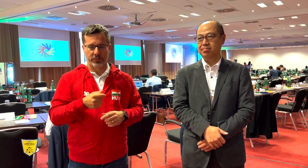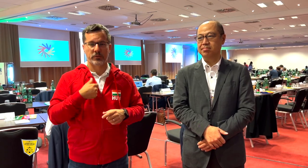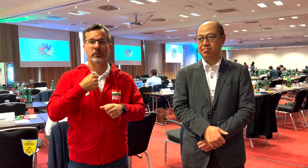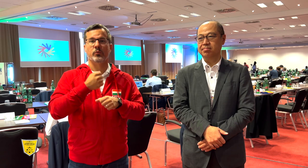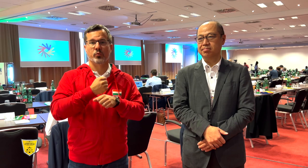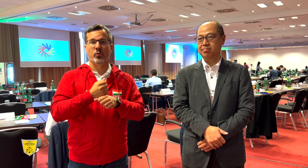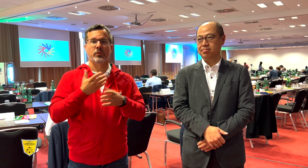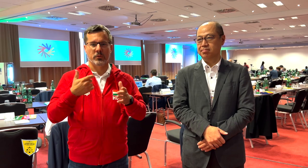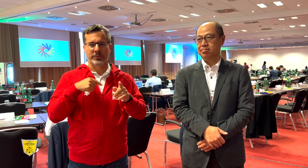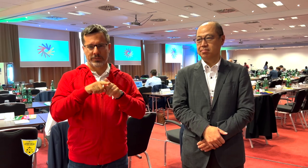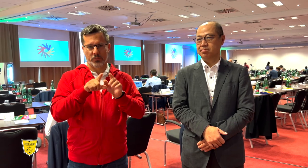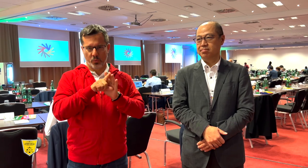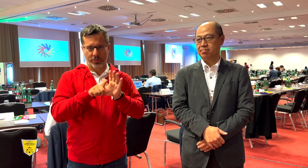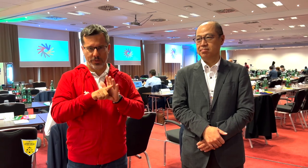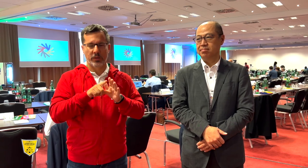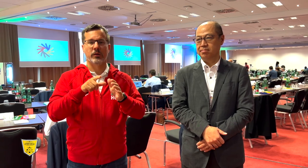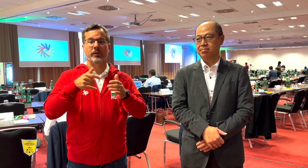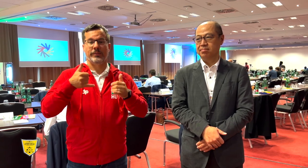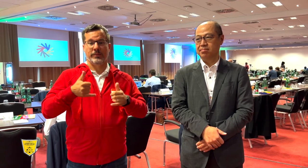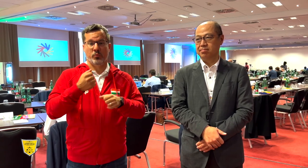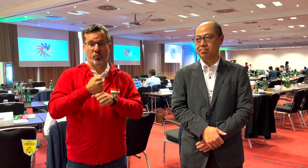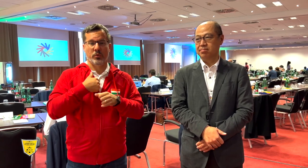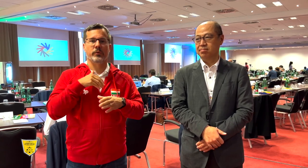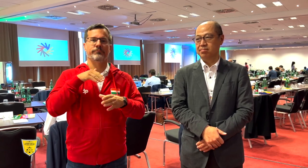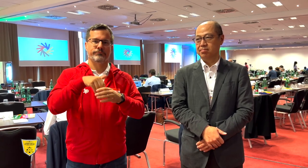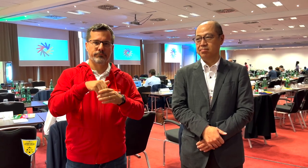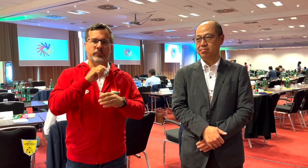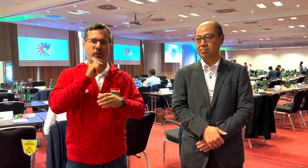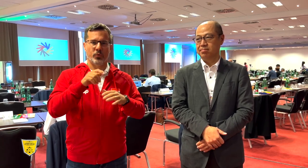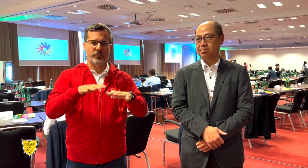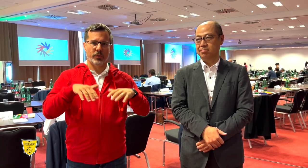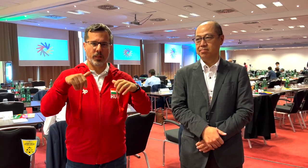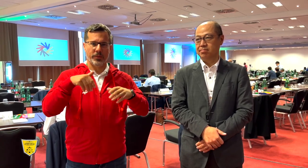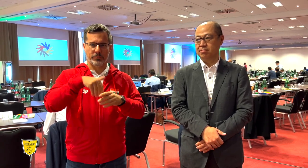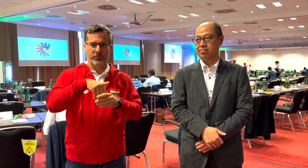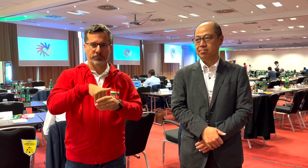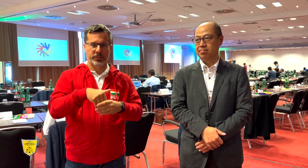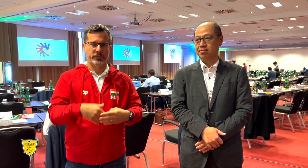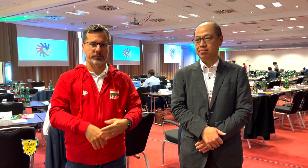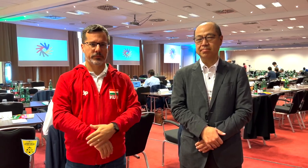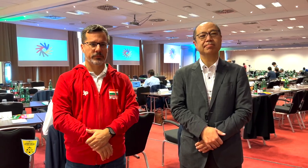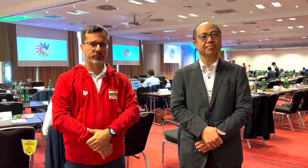I am also a lawyer but now work as a member of Hungary Parliament.